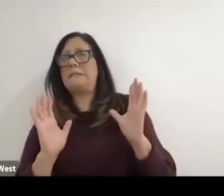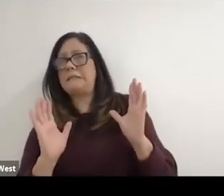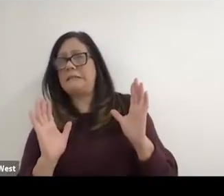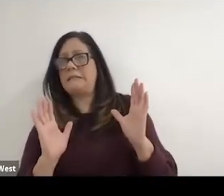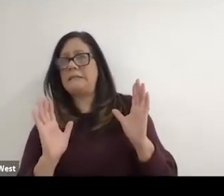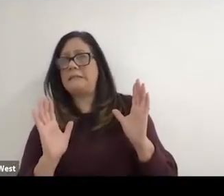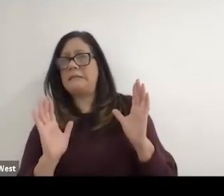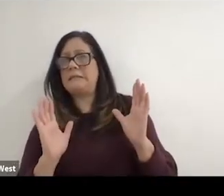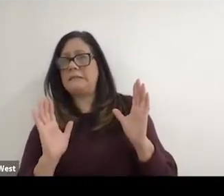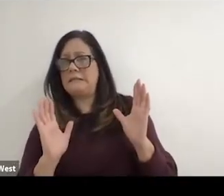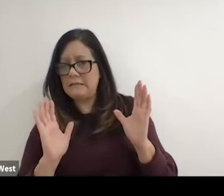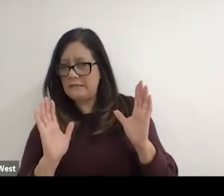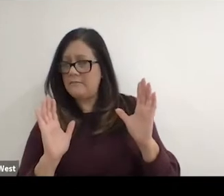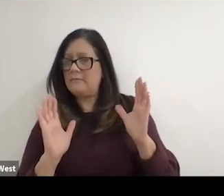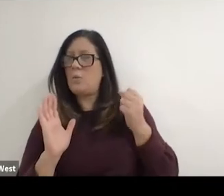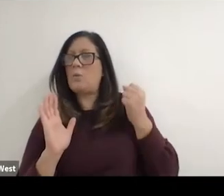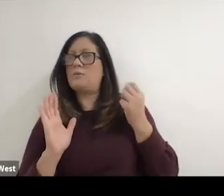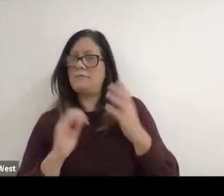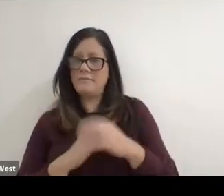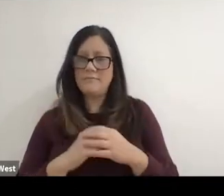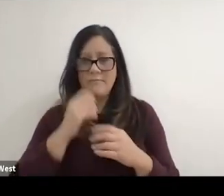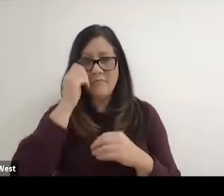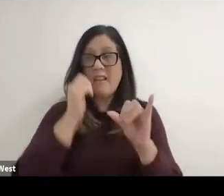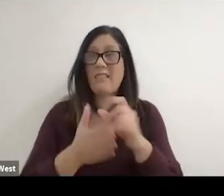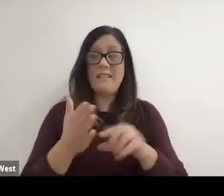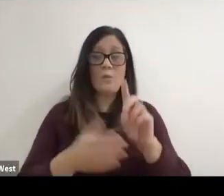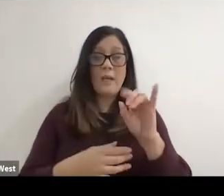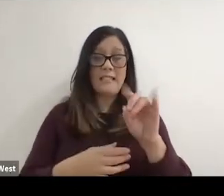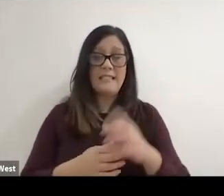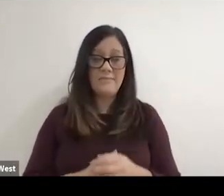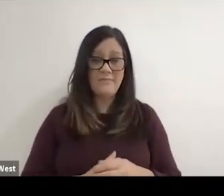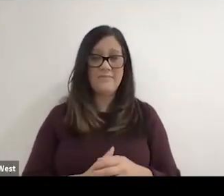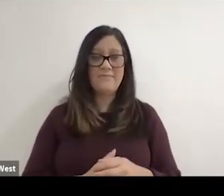I'll live to fight another day. And that's what I did. Well,